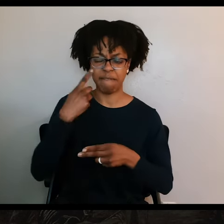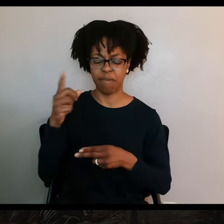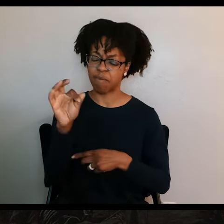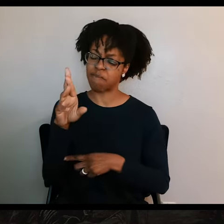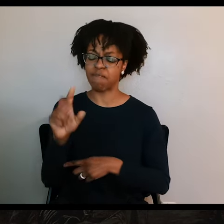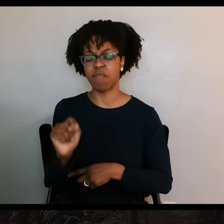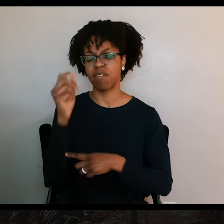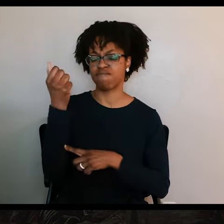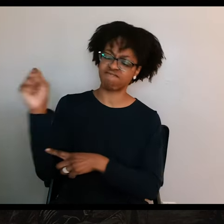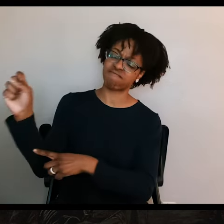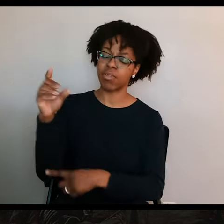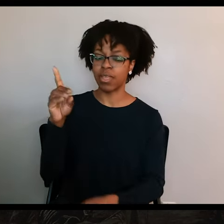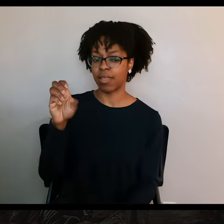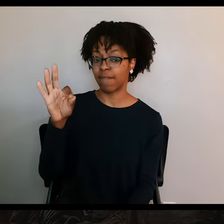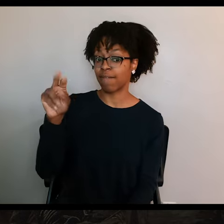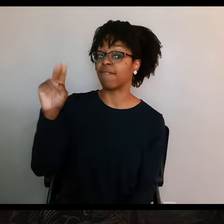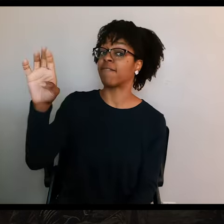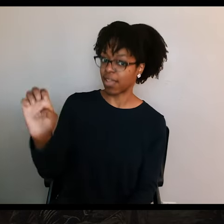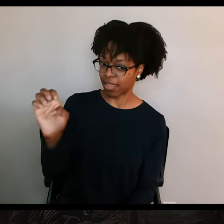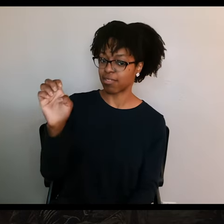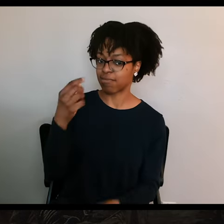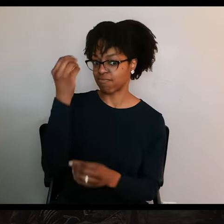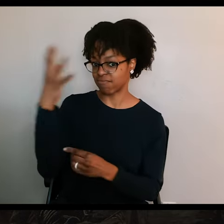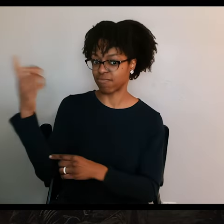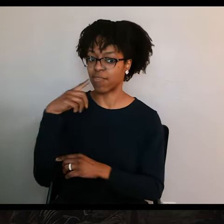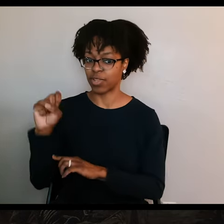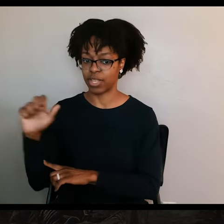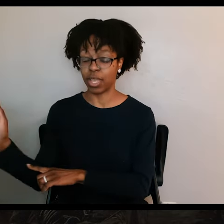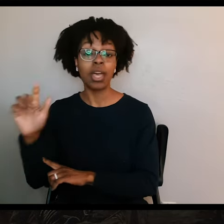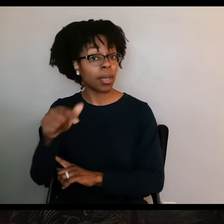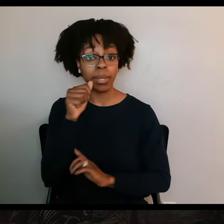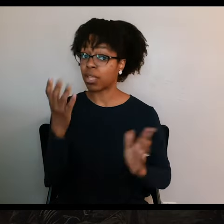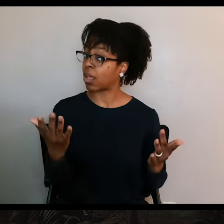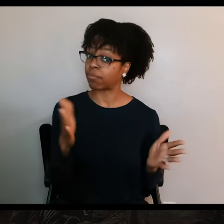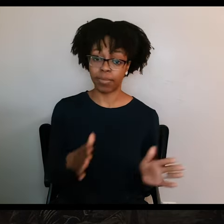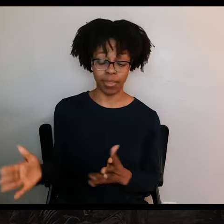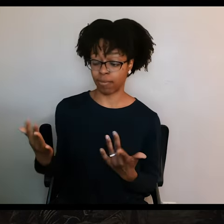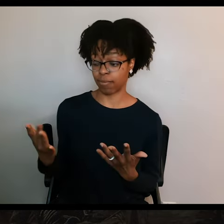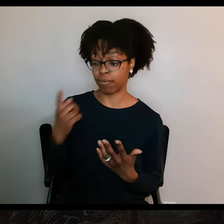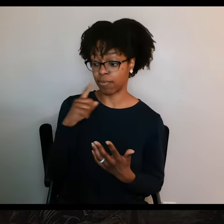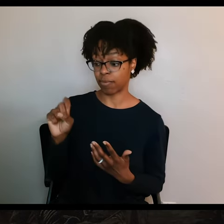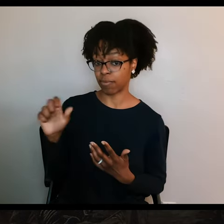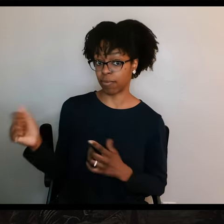What most people don't know is that Fannin did not plan to wait for Santa Anna to invade Texas. He'd arrived in Goliad because he